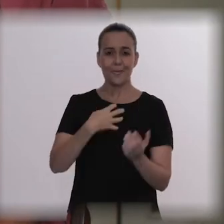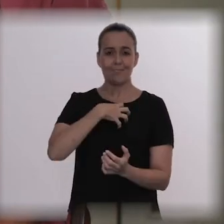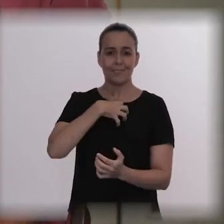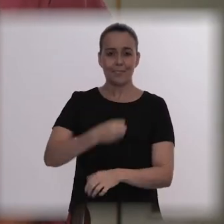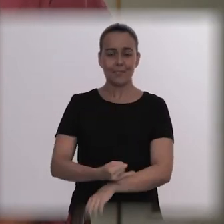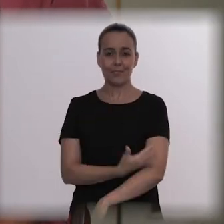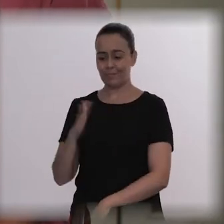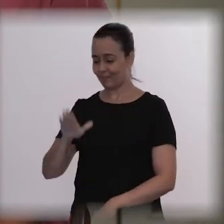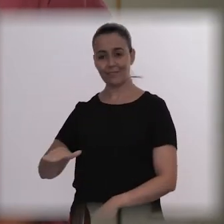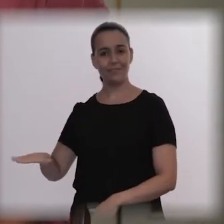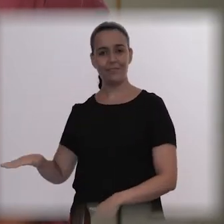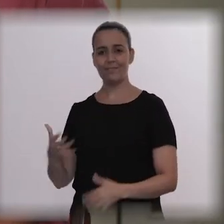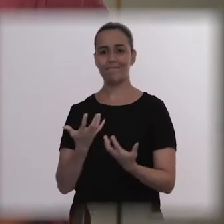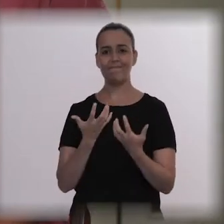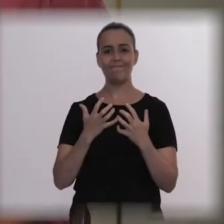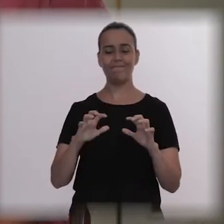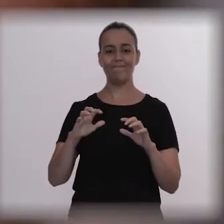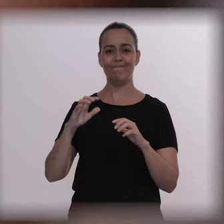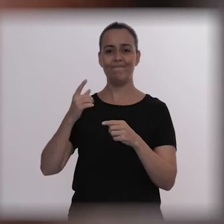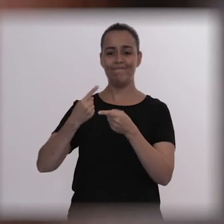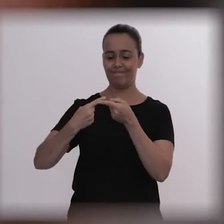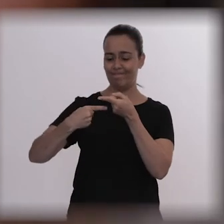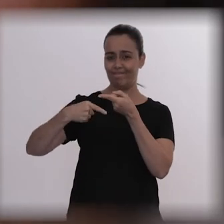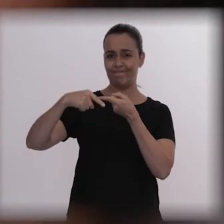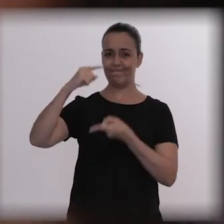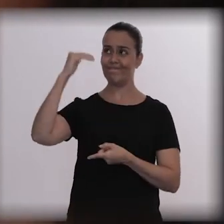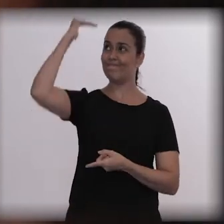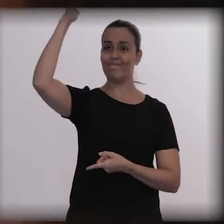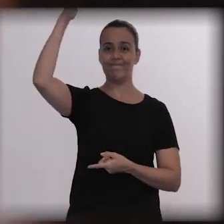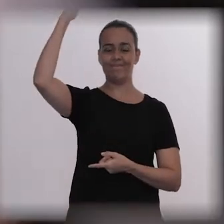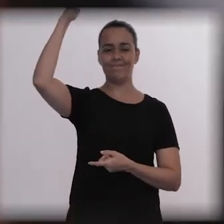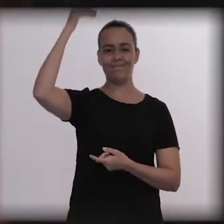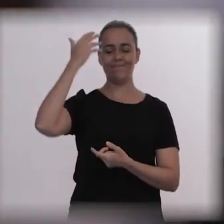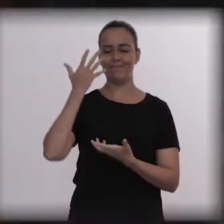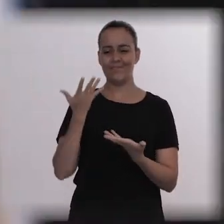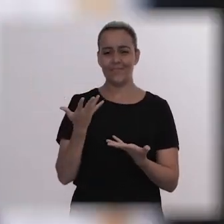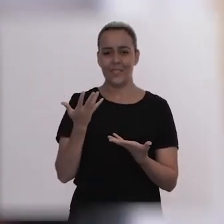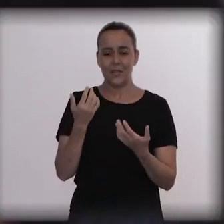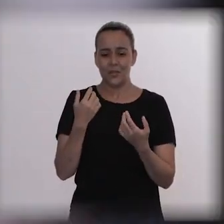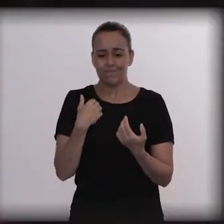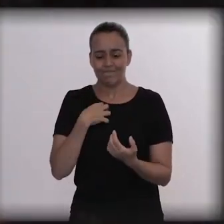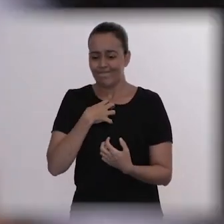to fight for enchantment, right? I think he couldn't see himself living a life